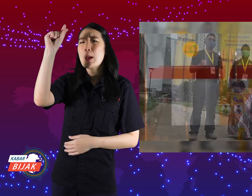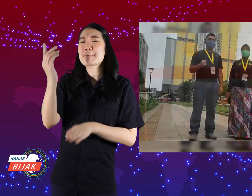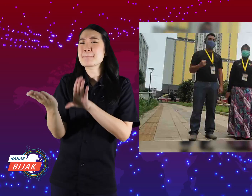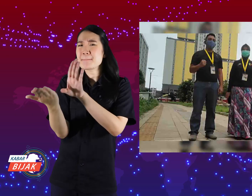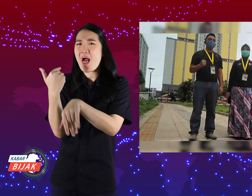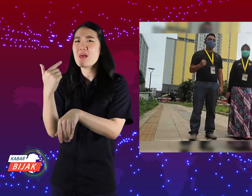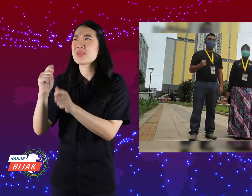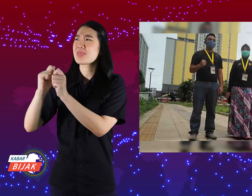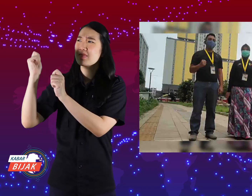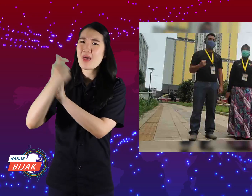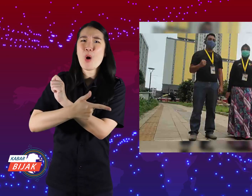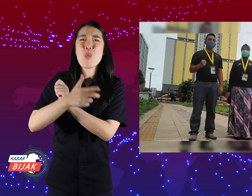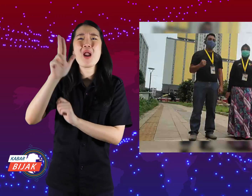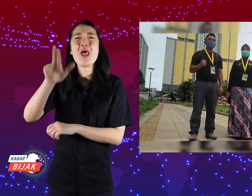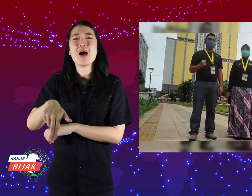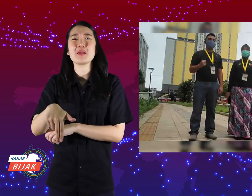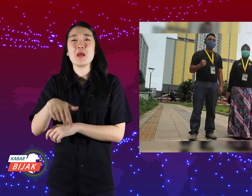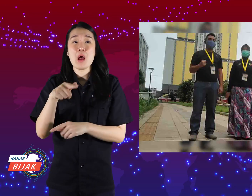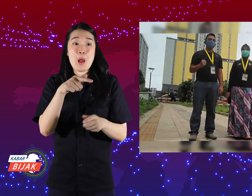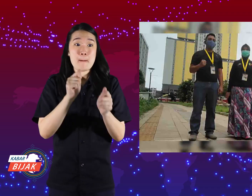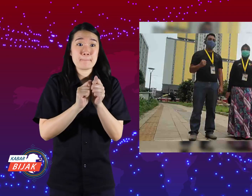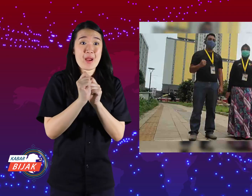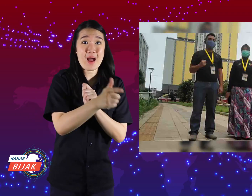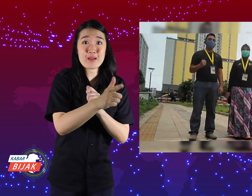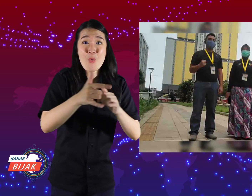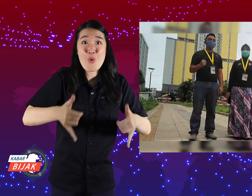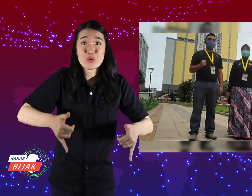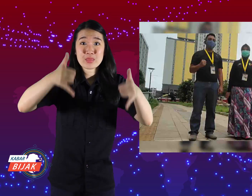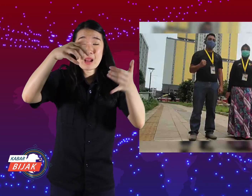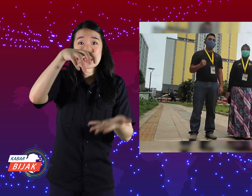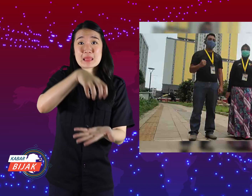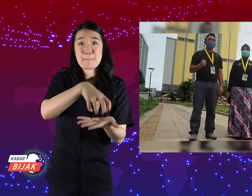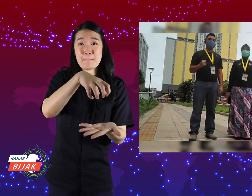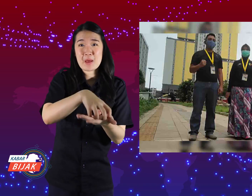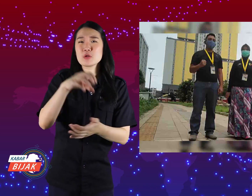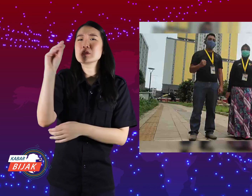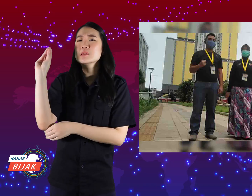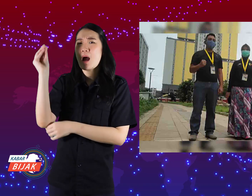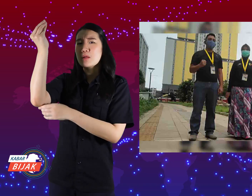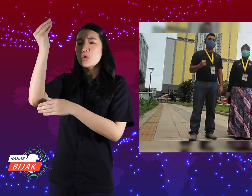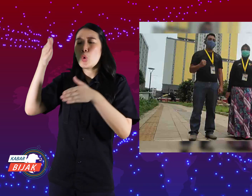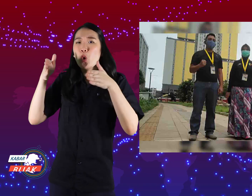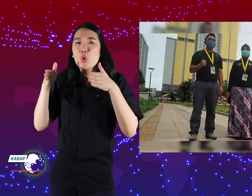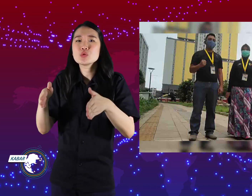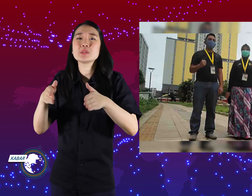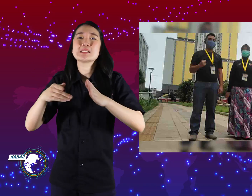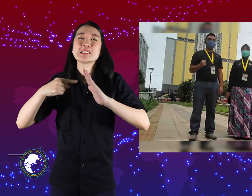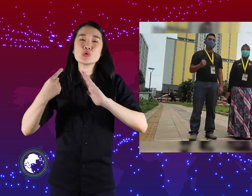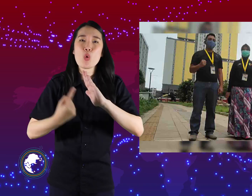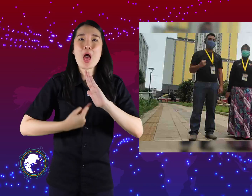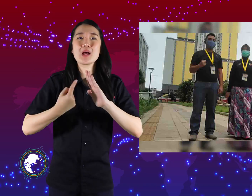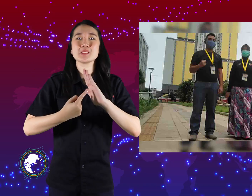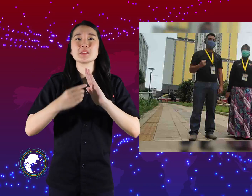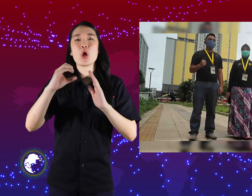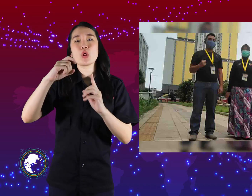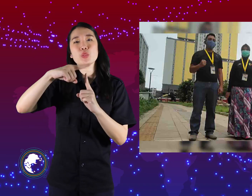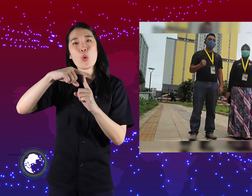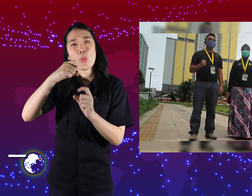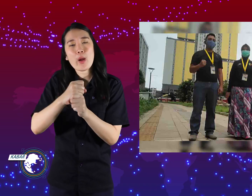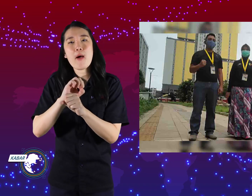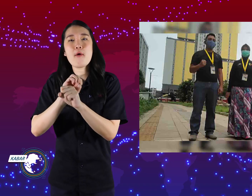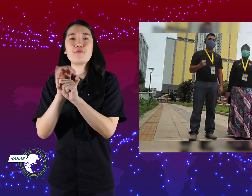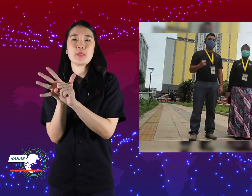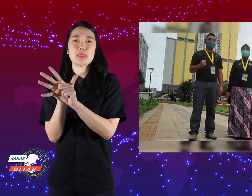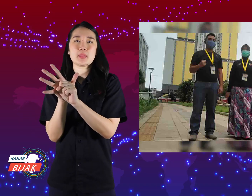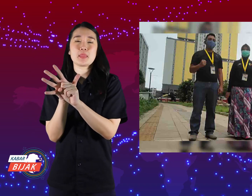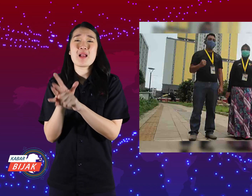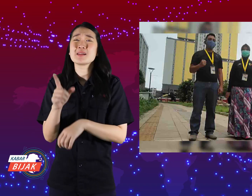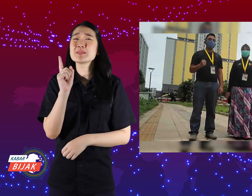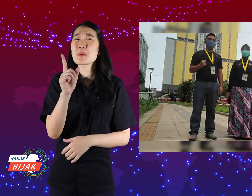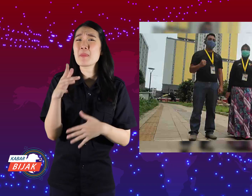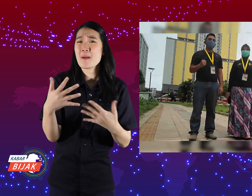to return to bear the cost of the hotel again in Jakarta specifically for the isolation of COVID-19 OTGs.